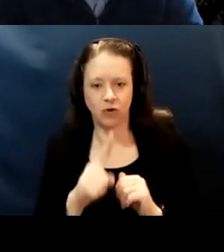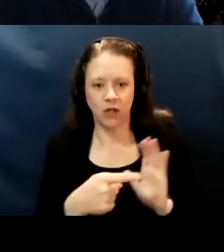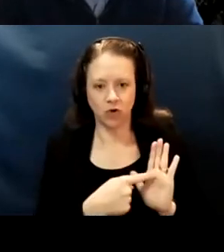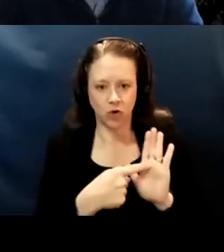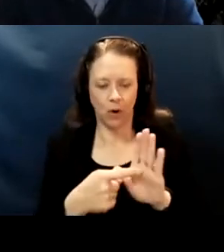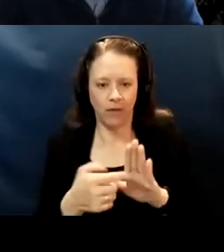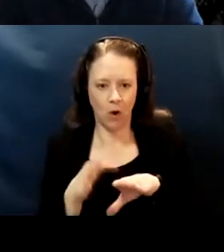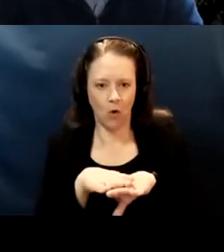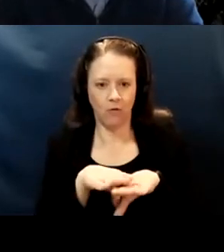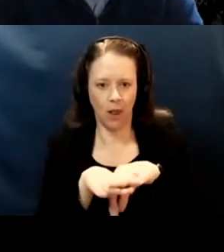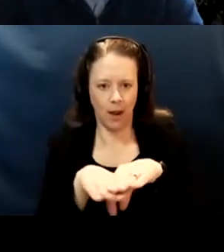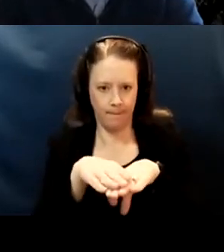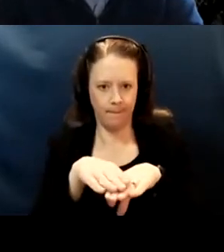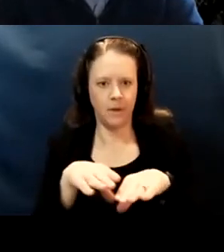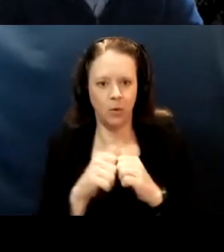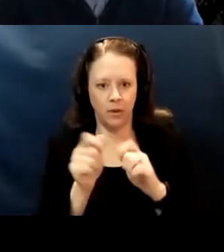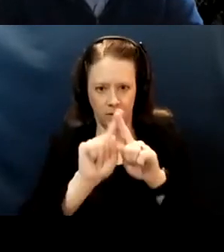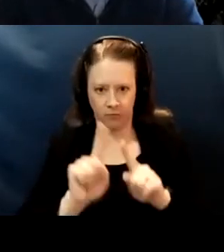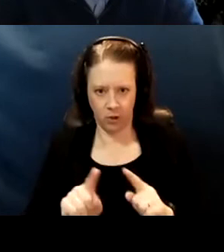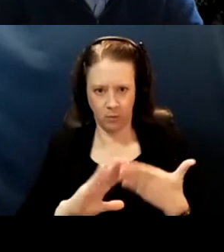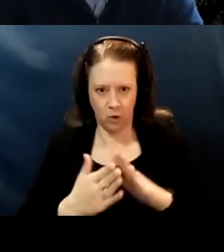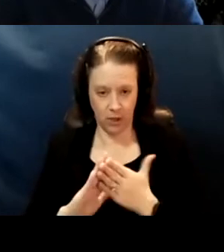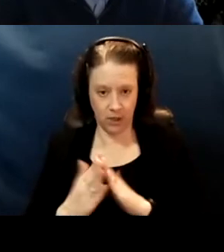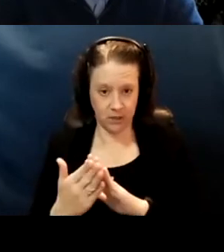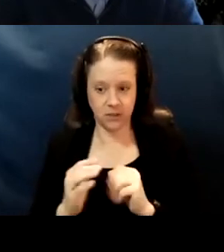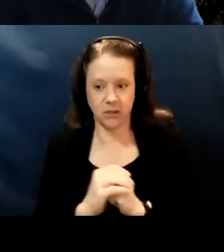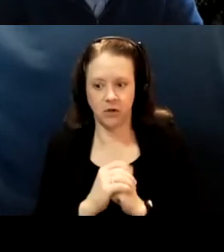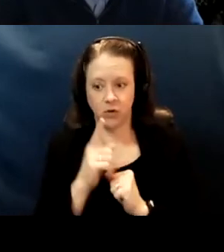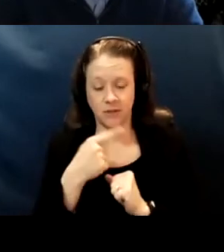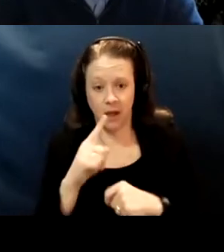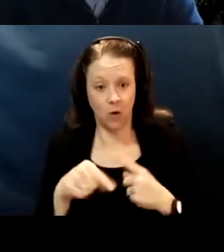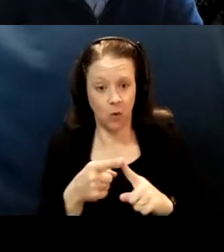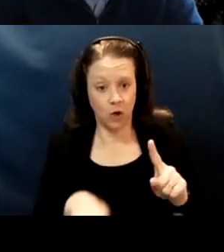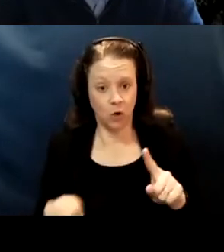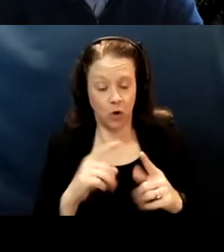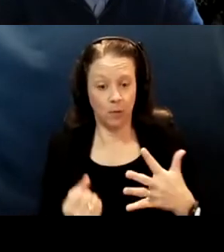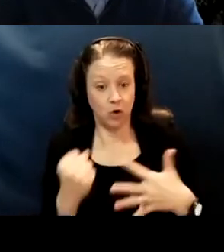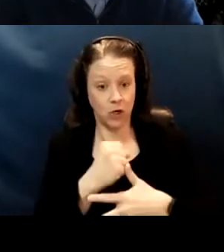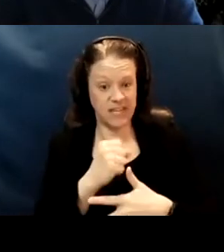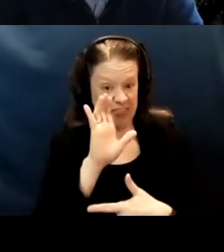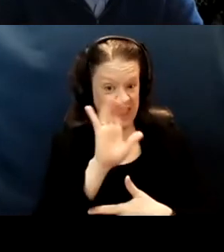in these different communities. To say that, you know, when you're prioritizing X, you're also prioritizing Y.